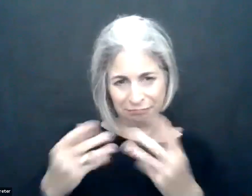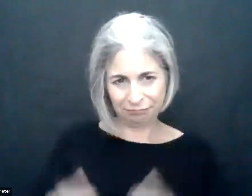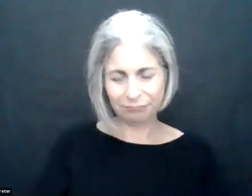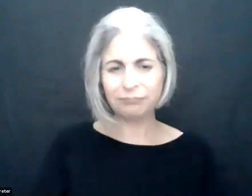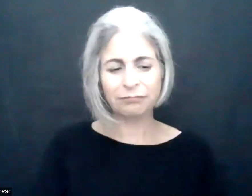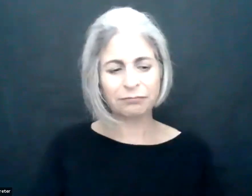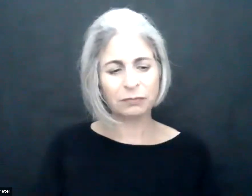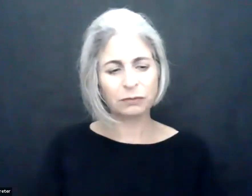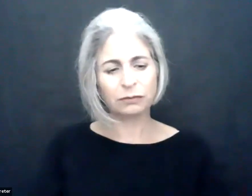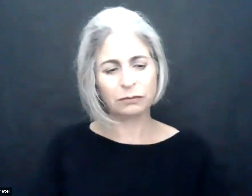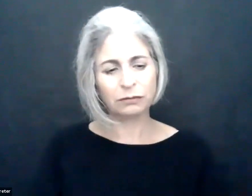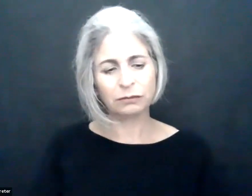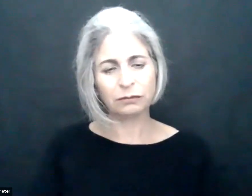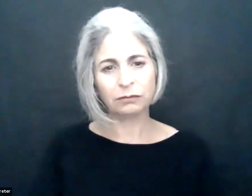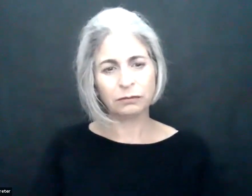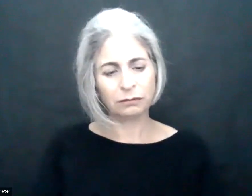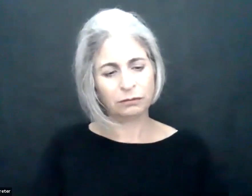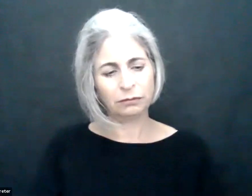She'll be joining us later today for our